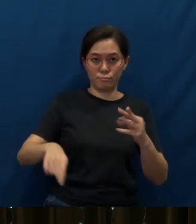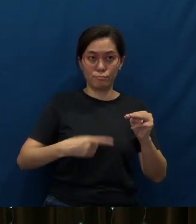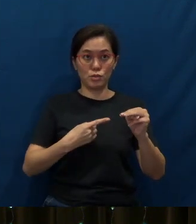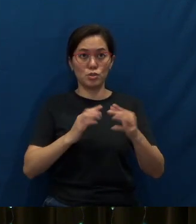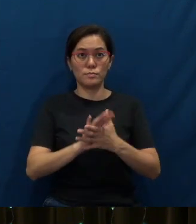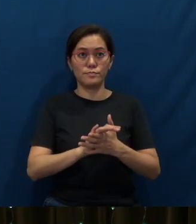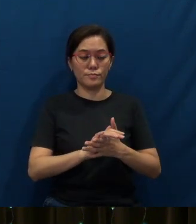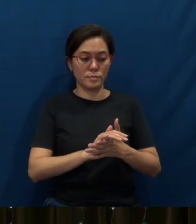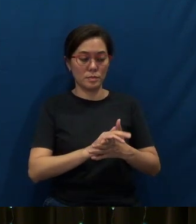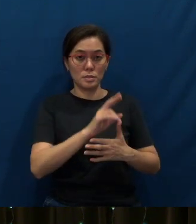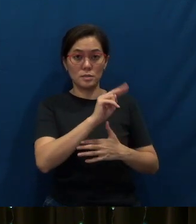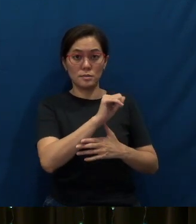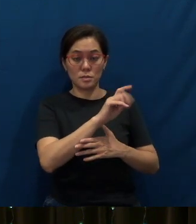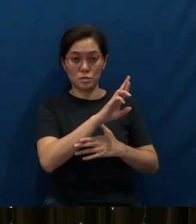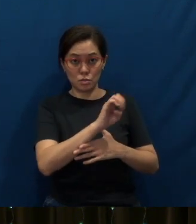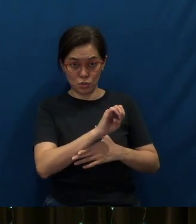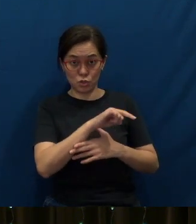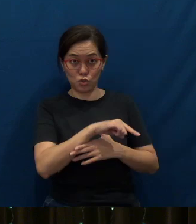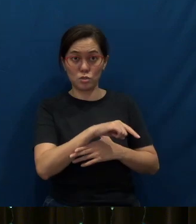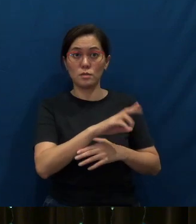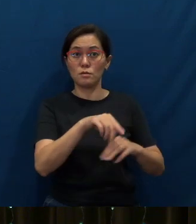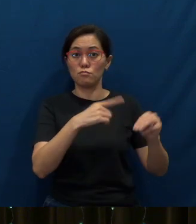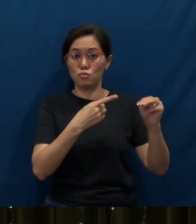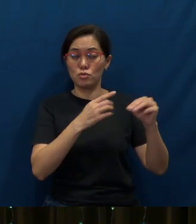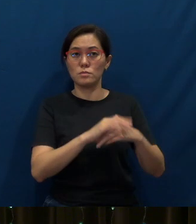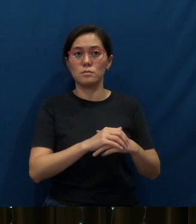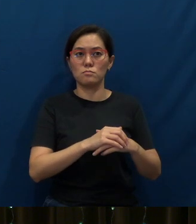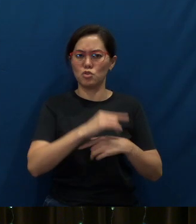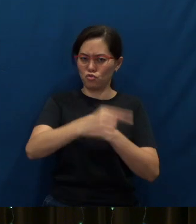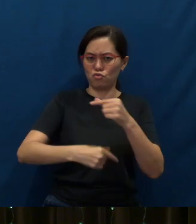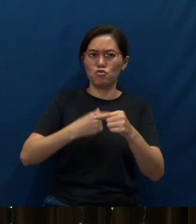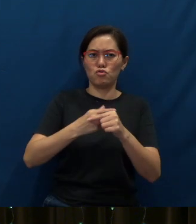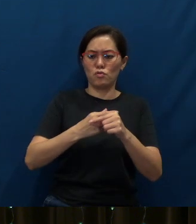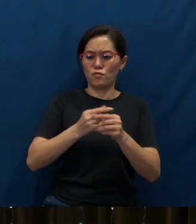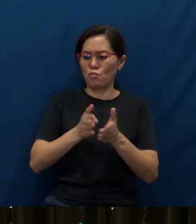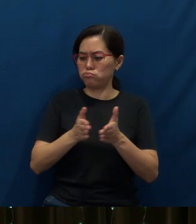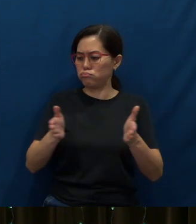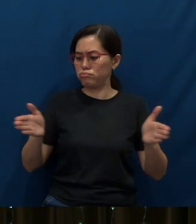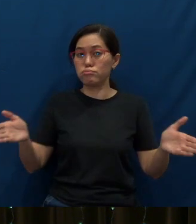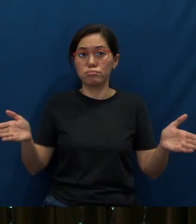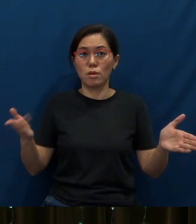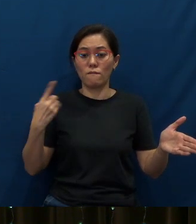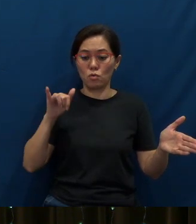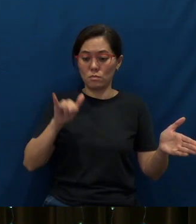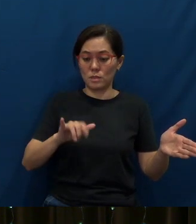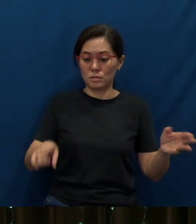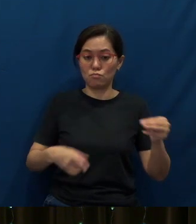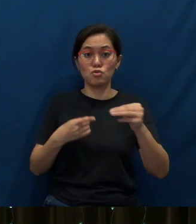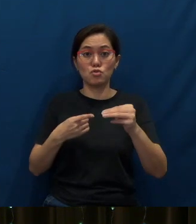the nature of the mission, the geographical extent of the mission,